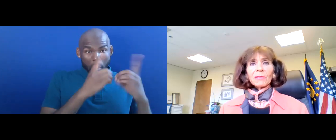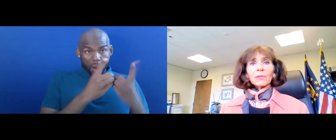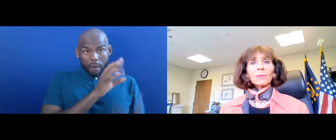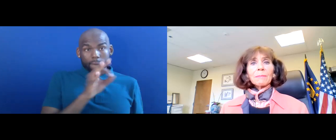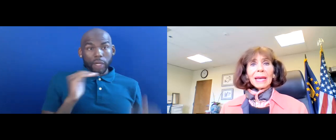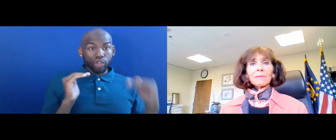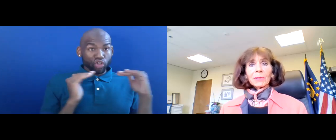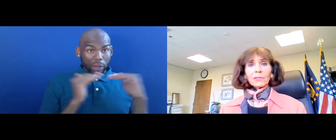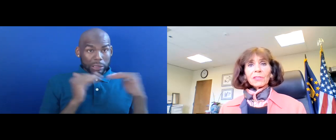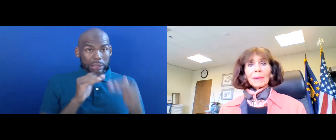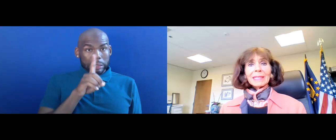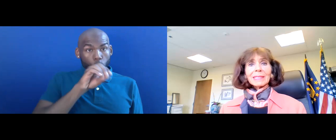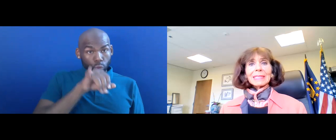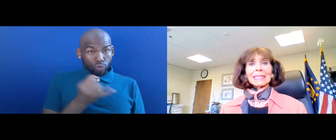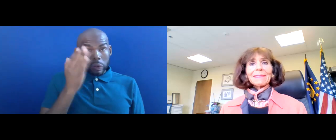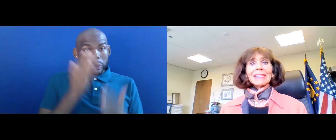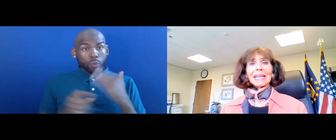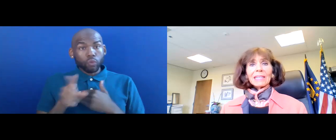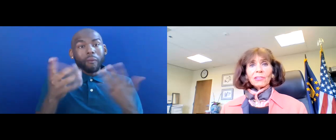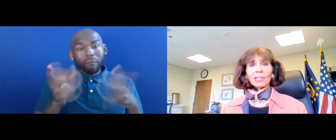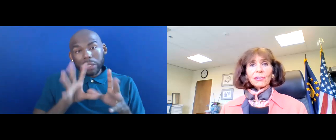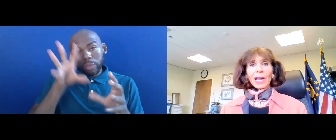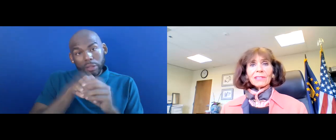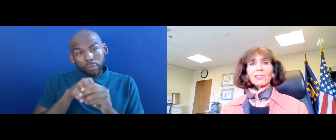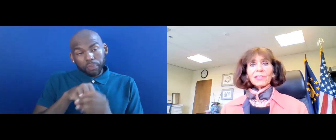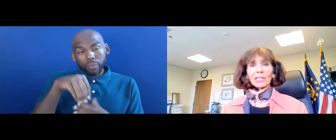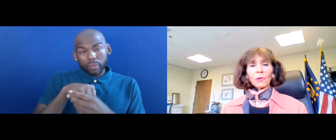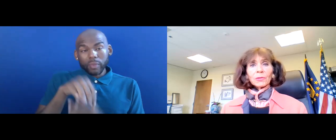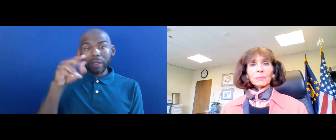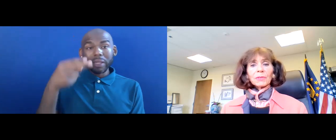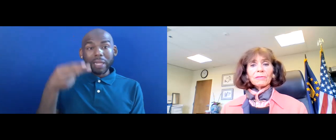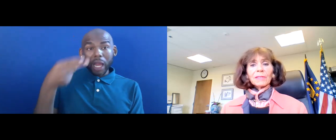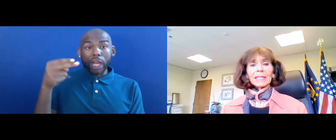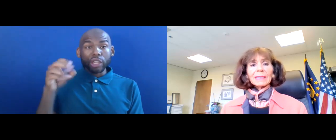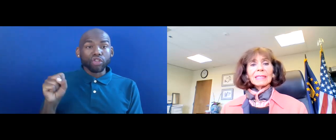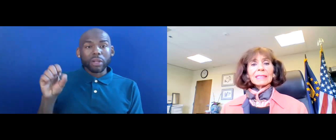SOME OF YOU MAY HAVE PARTICIPATED IN THE HHS STAKEHOLDER BRIEFING